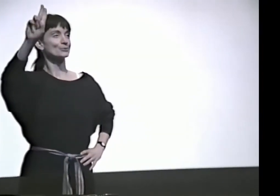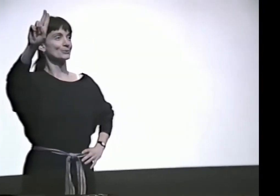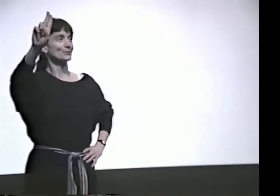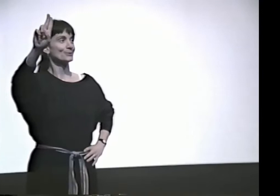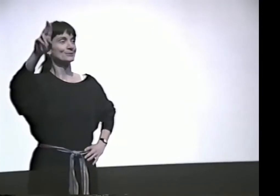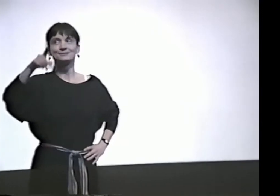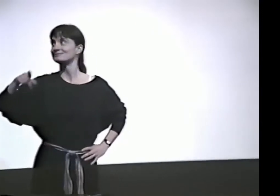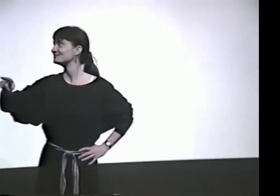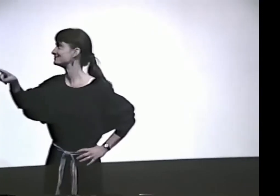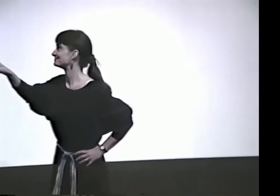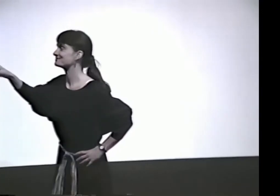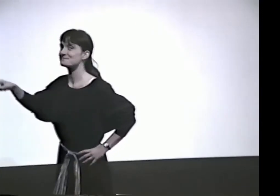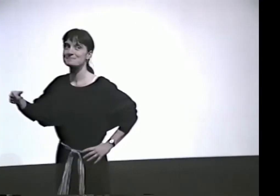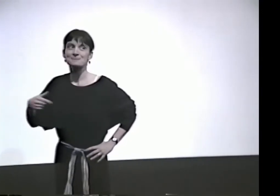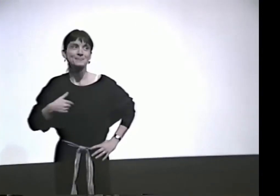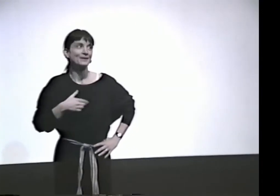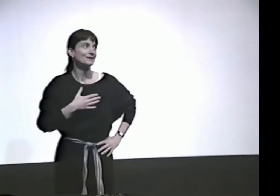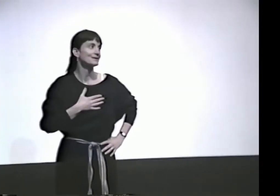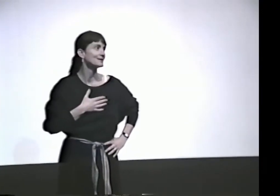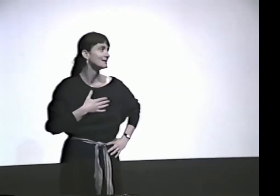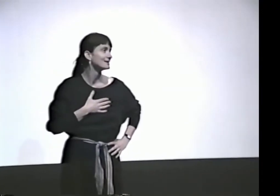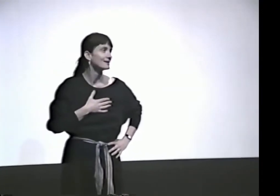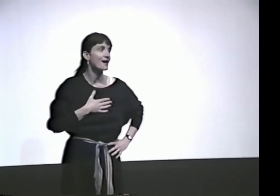OK. NOW, THE NEXT AREA IS HAIKU.